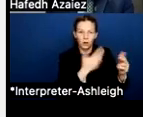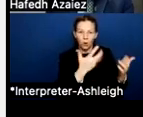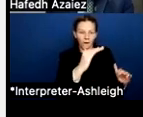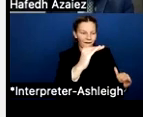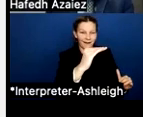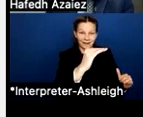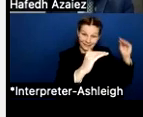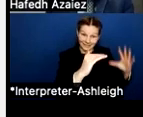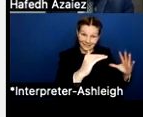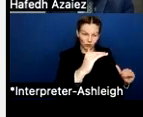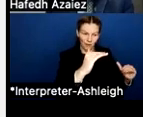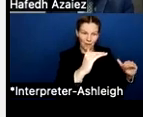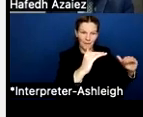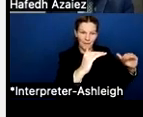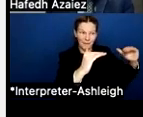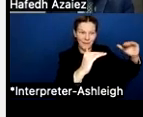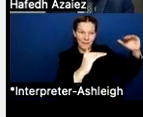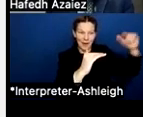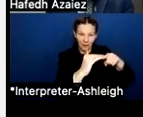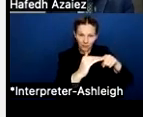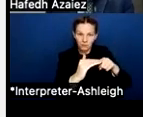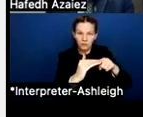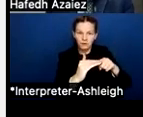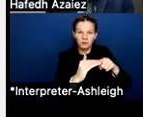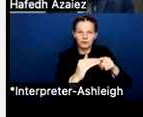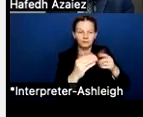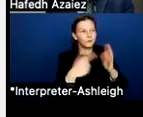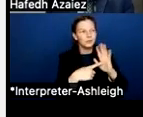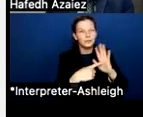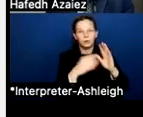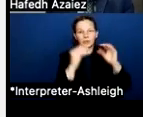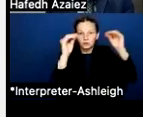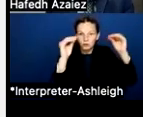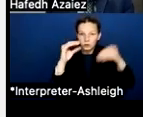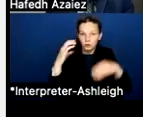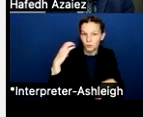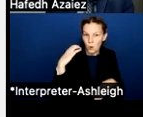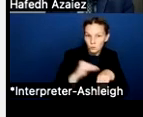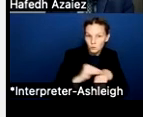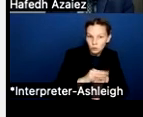who wants to move into a position like an instructional coach position or an assistant principal position,